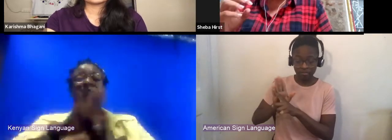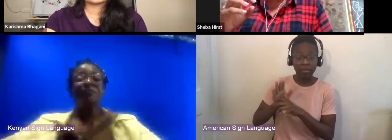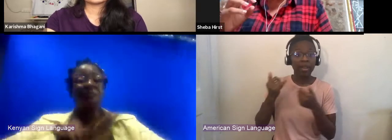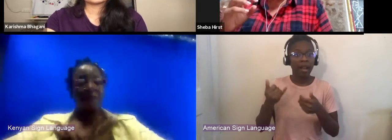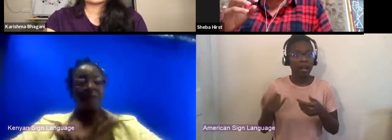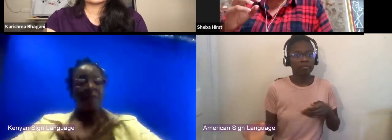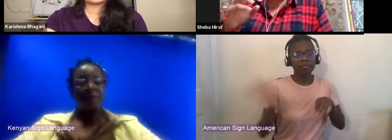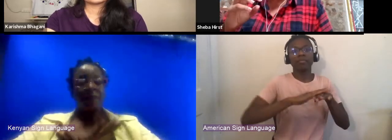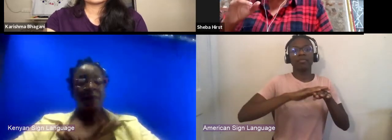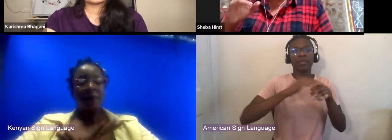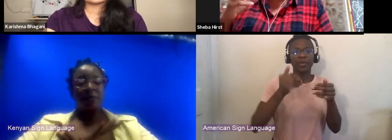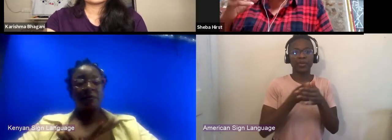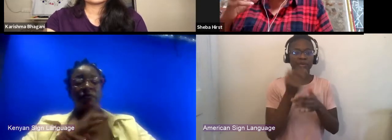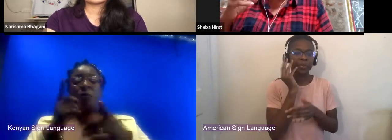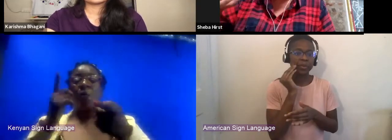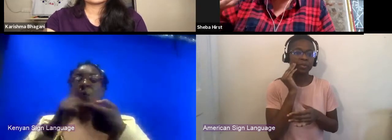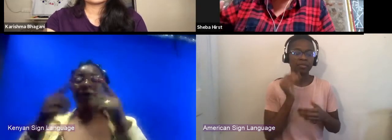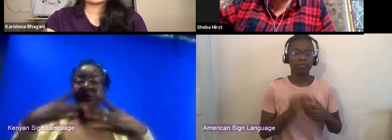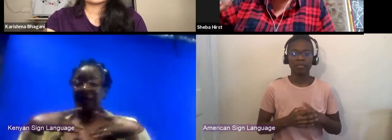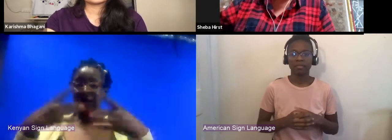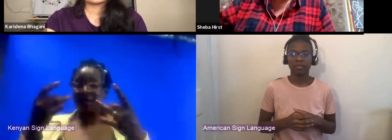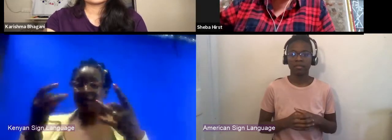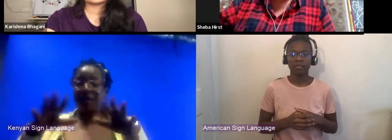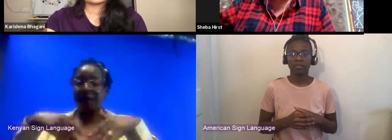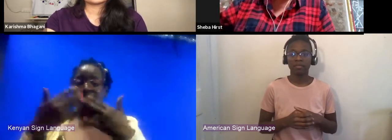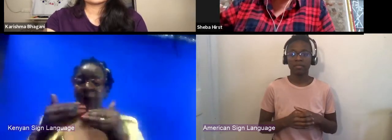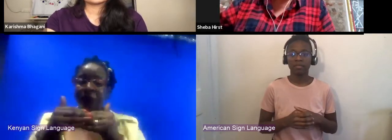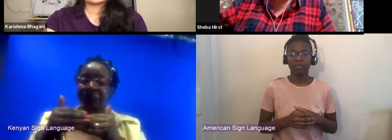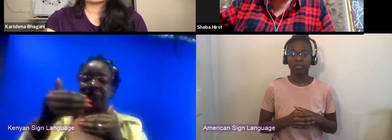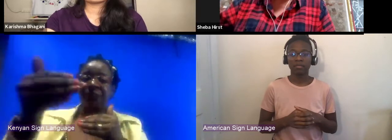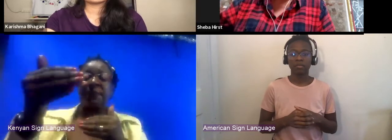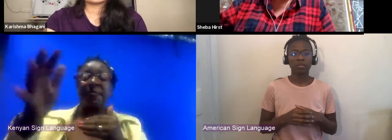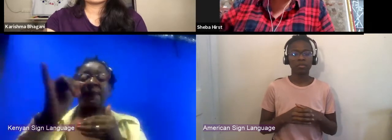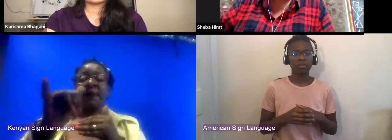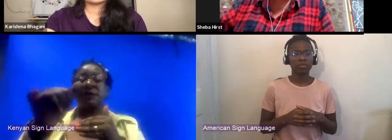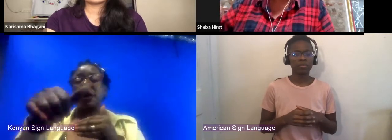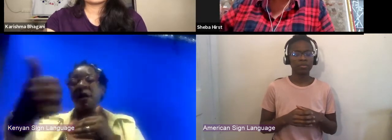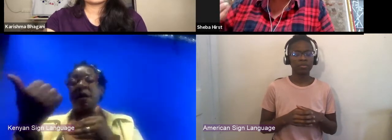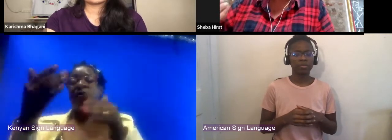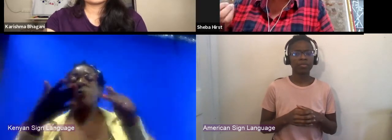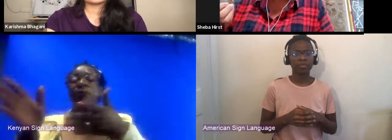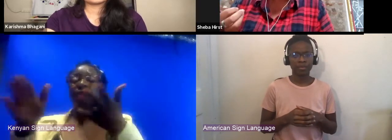What's really interesting about moving onto these other platforms and then have the opportunity to reach not 100s